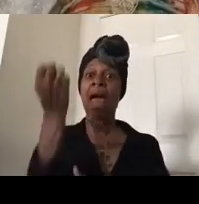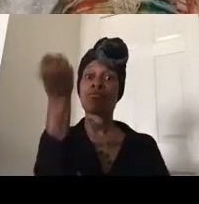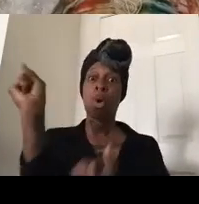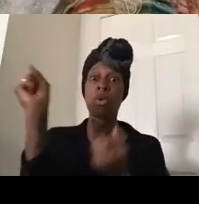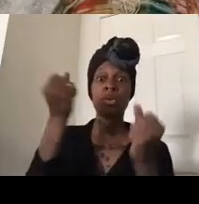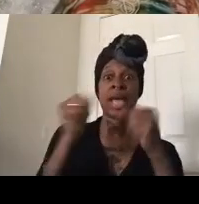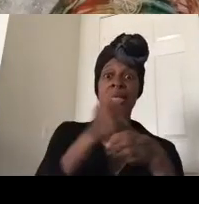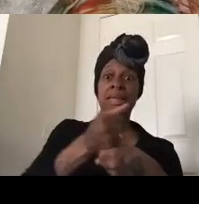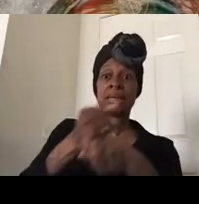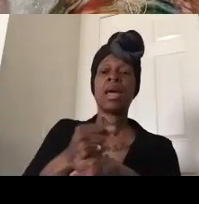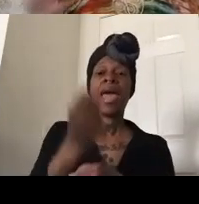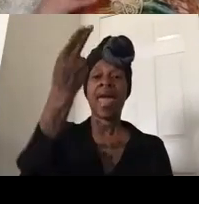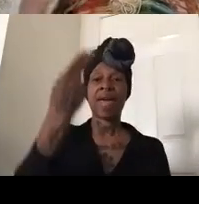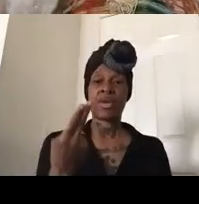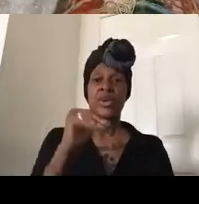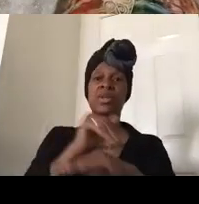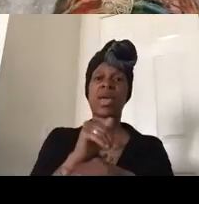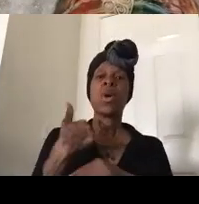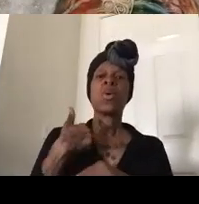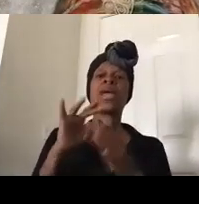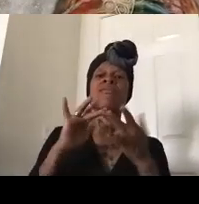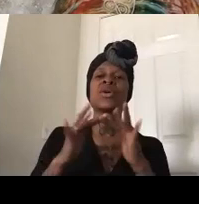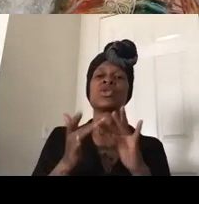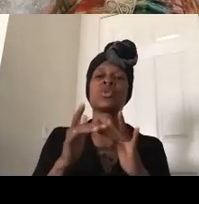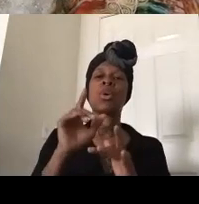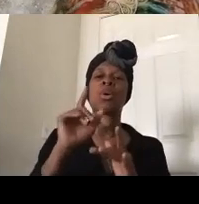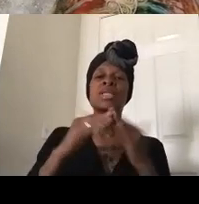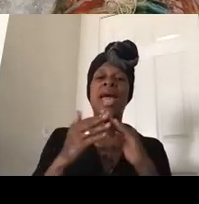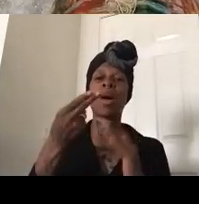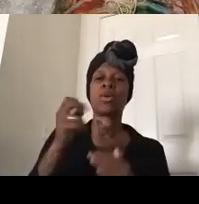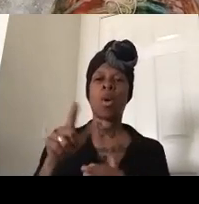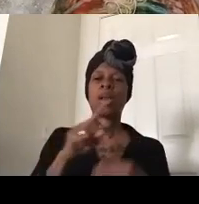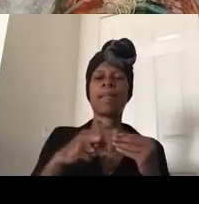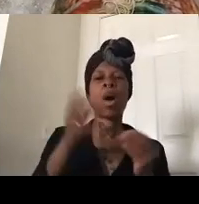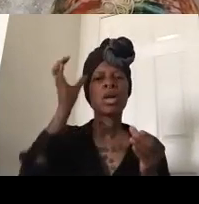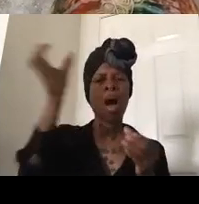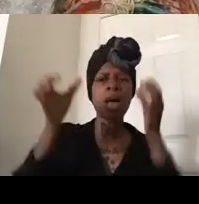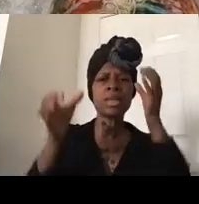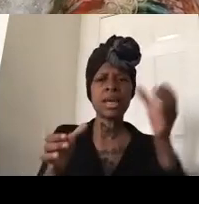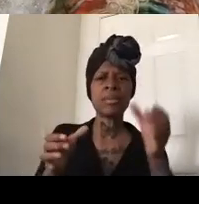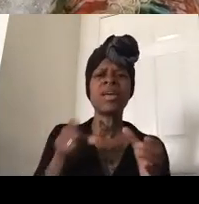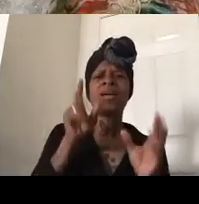town halls around concepts right so this is about the power of protest and we had our